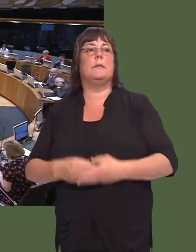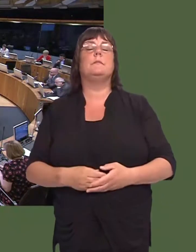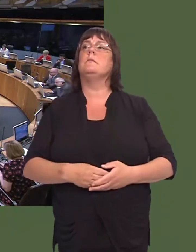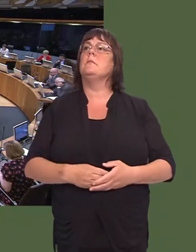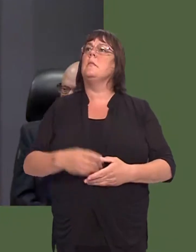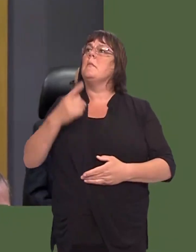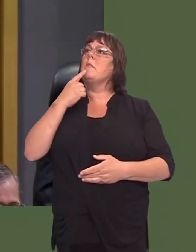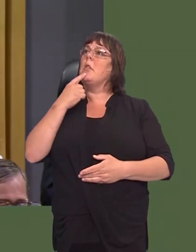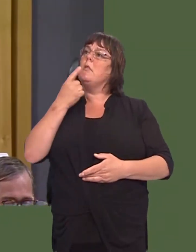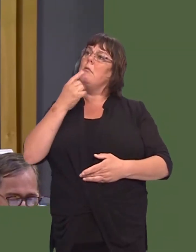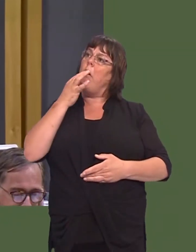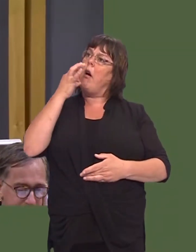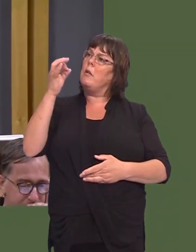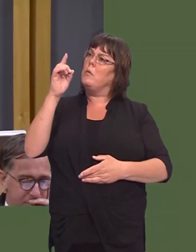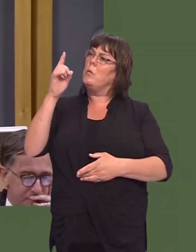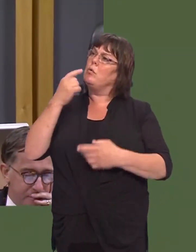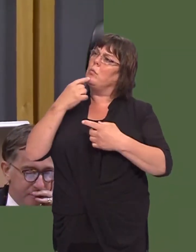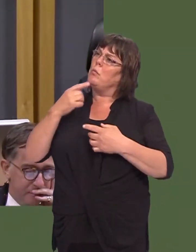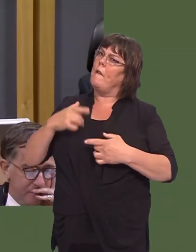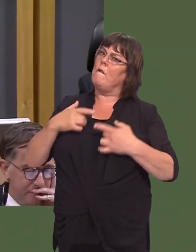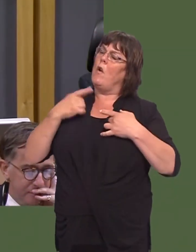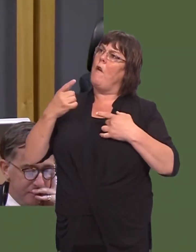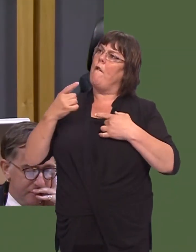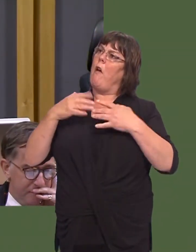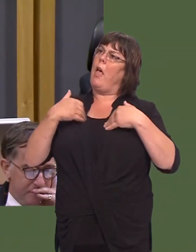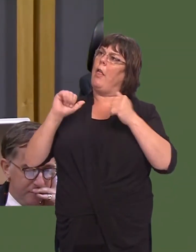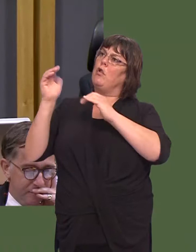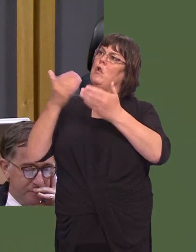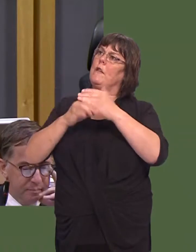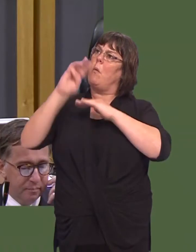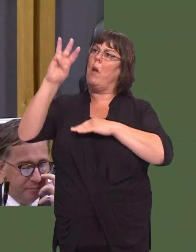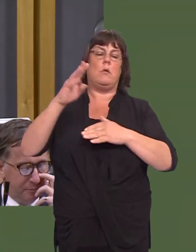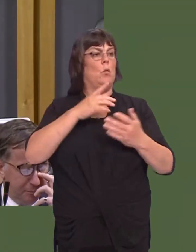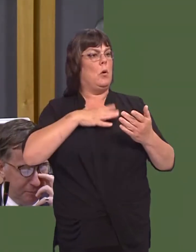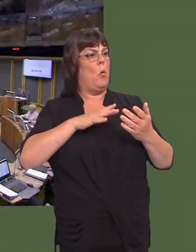OAQ(5)0634(FM) Carwyn Jones: Our priority for the health service throughout Wales is to provide high-quality care to Welsh patients in the right place